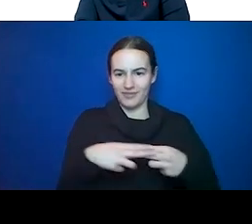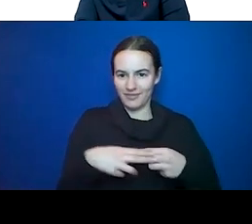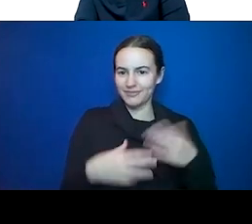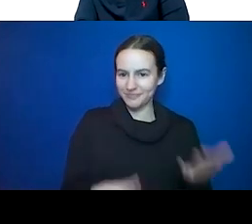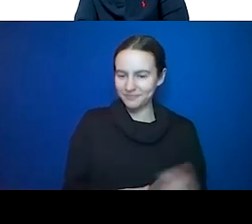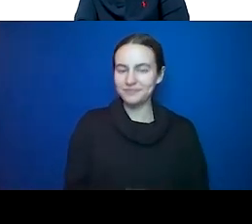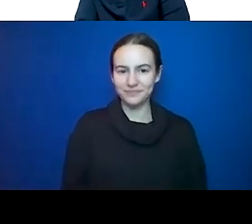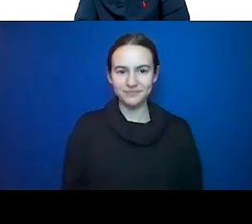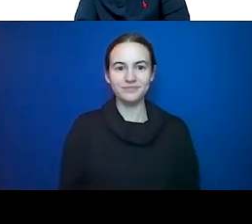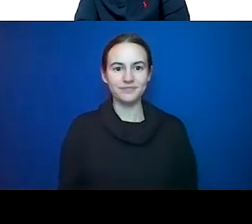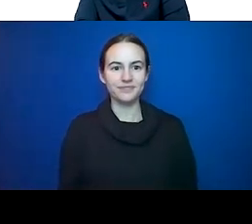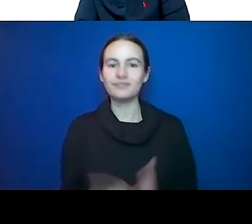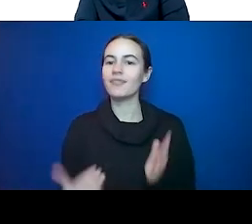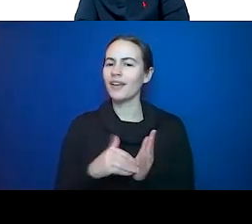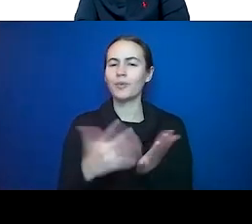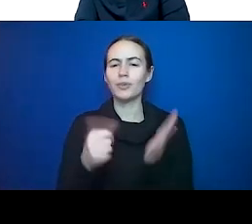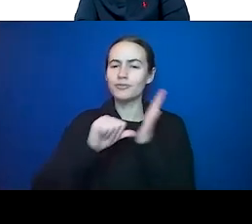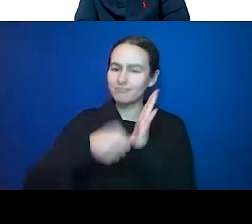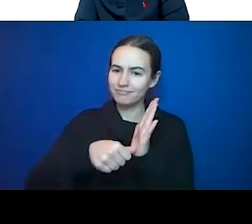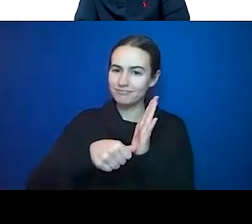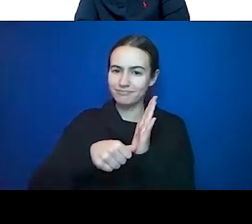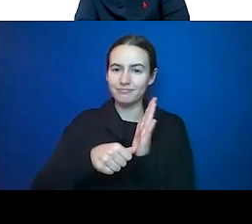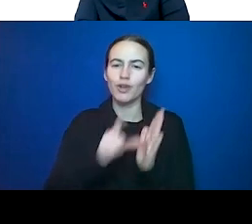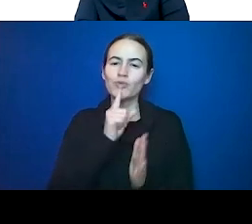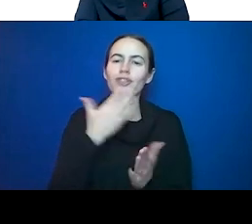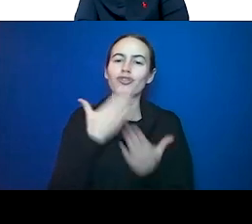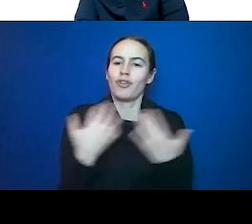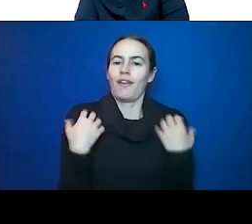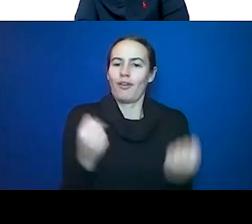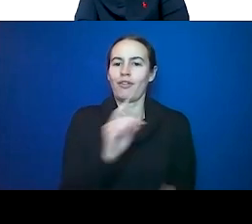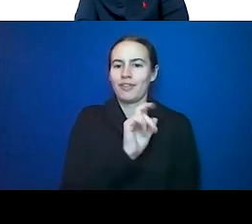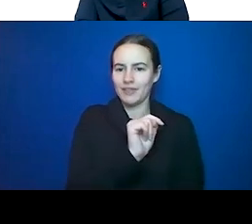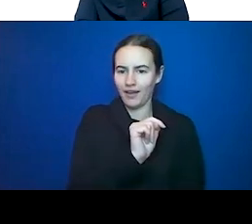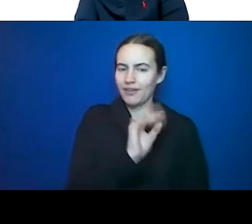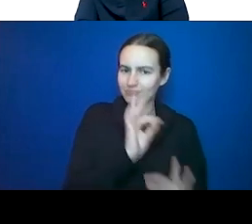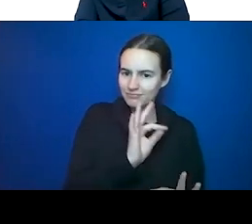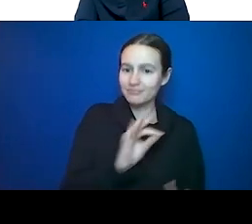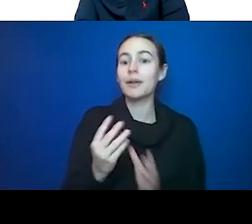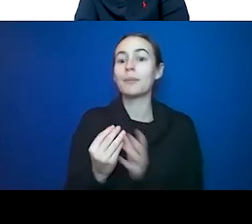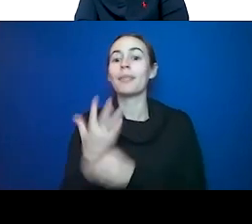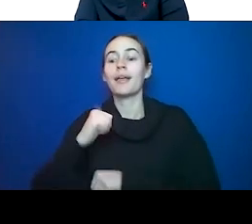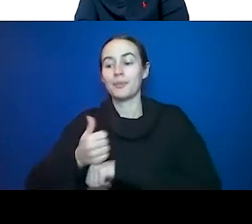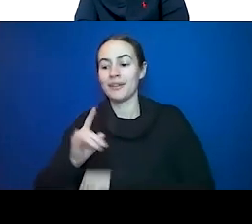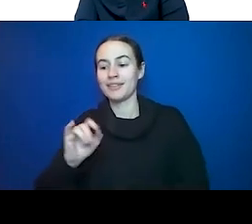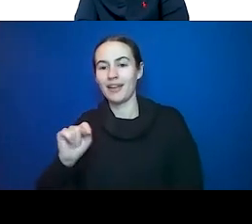really good diet is good, plant based diet is best. Exercise is good. And the stress reduction